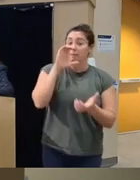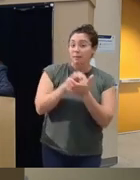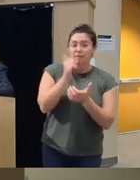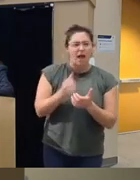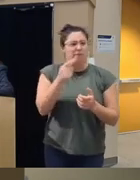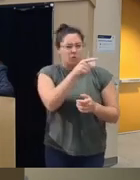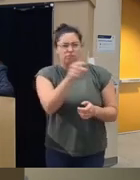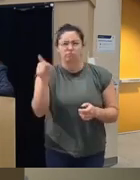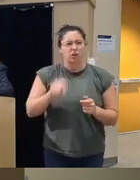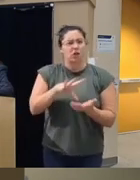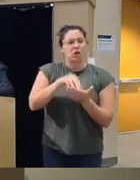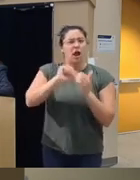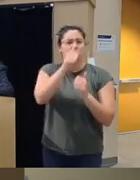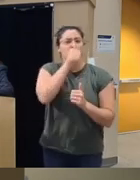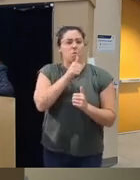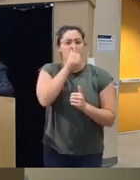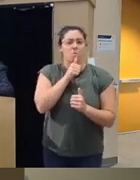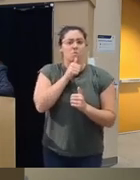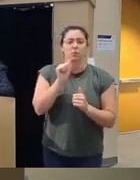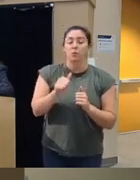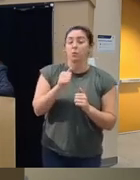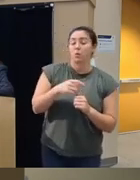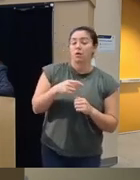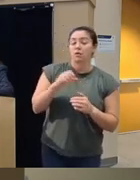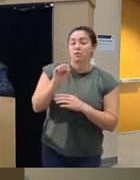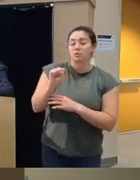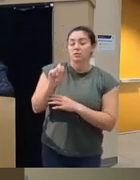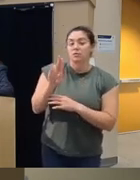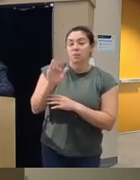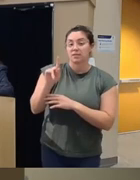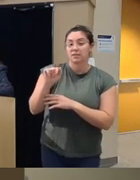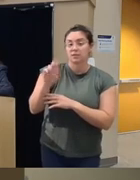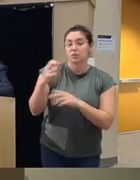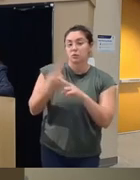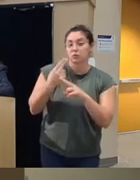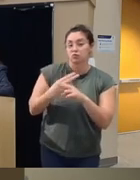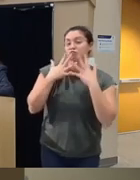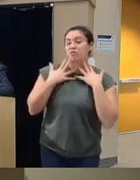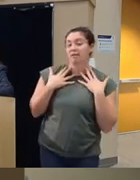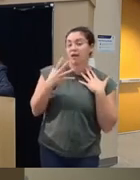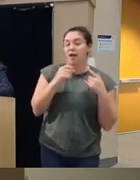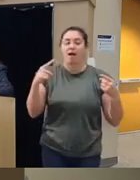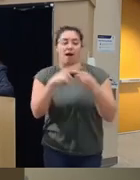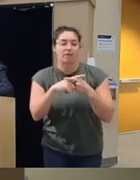ways to cope with substance use cravings and ways to manage anger or conflict conflict is